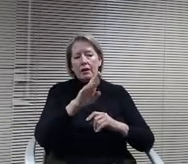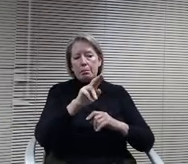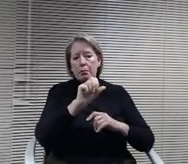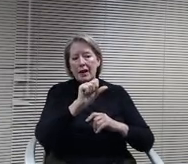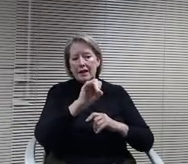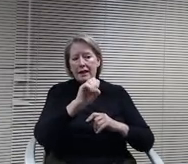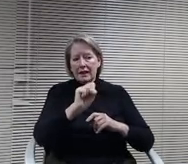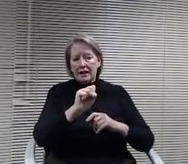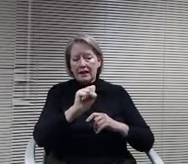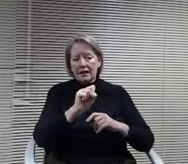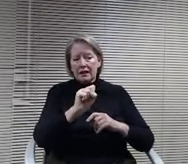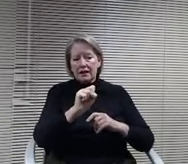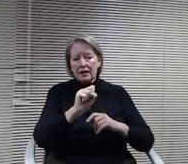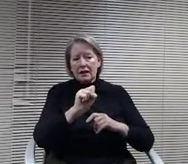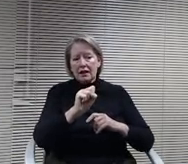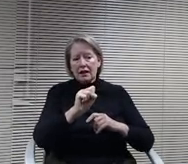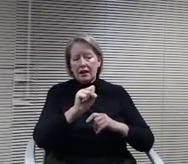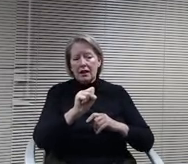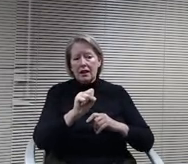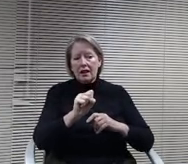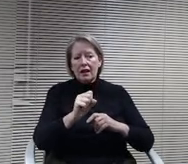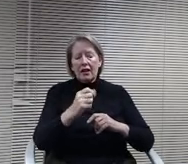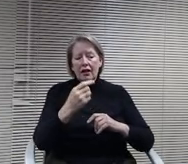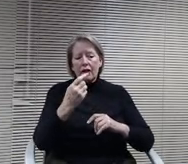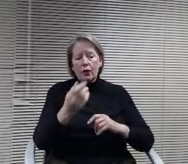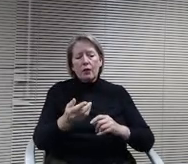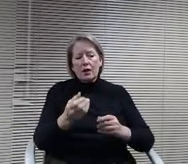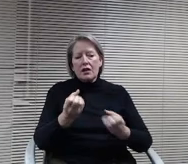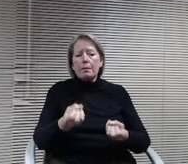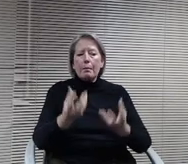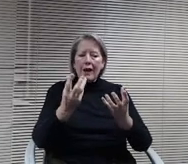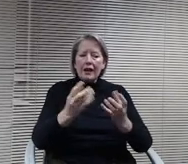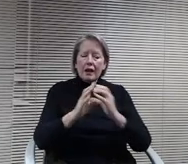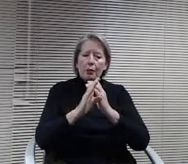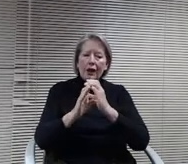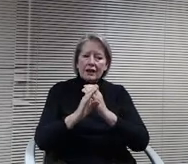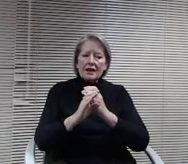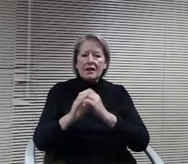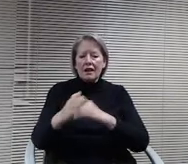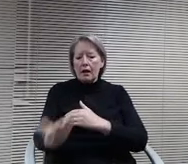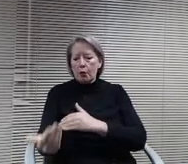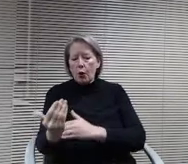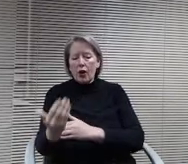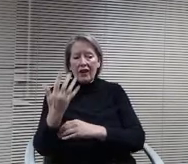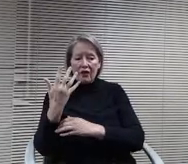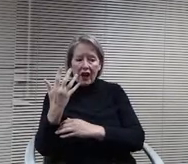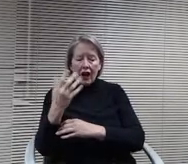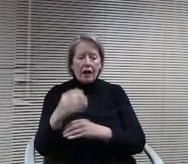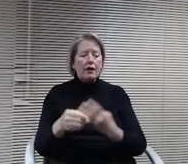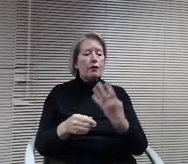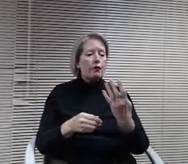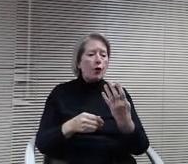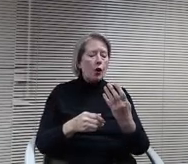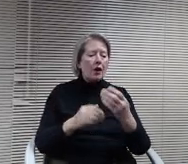2/3 of the three tiers of our routes and four in the afternoon. If we are able to move to this particular